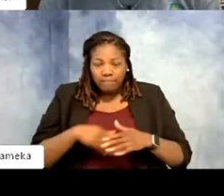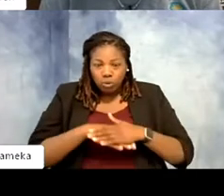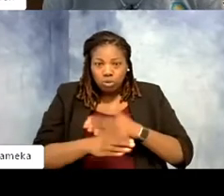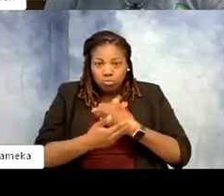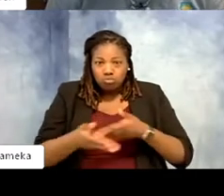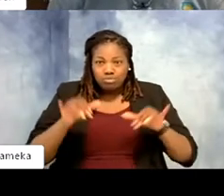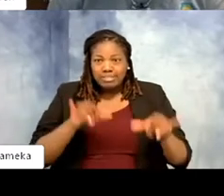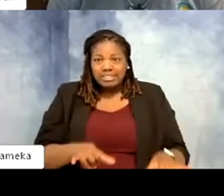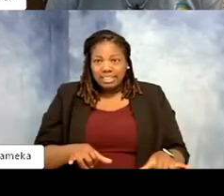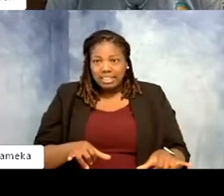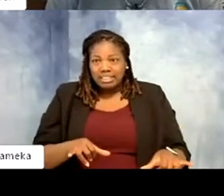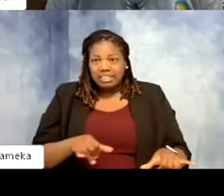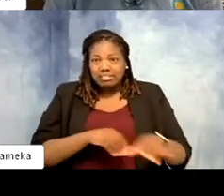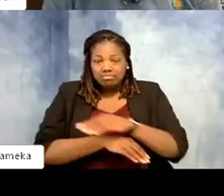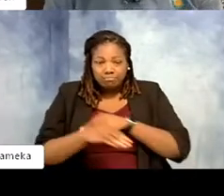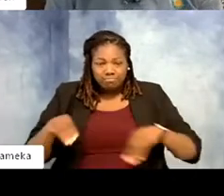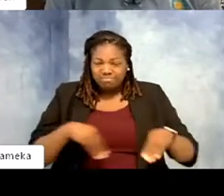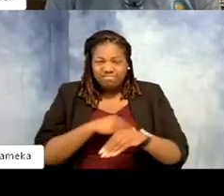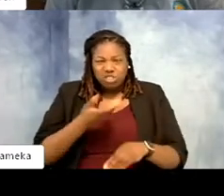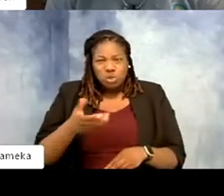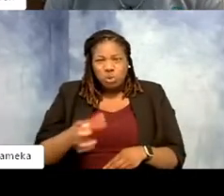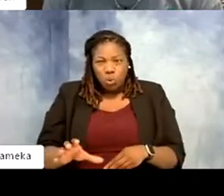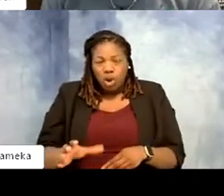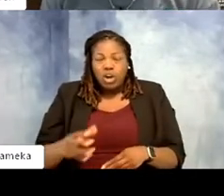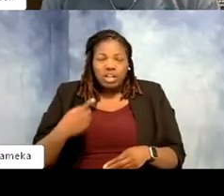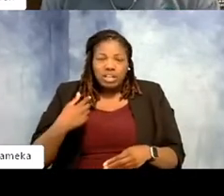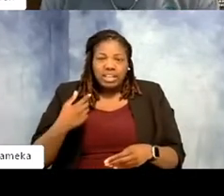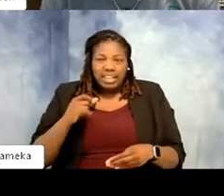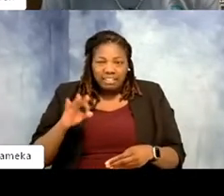around, everybody's happy and we can accomplish the goals that we like. >>Shellie: Absolutely. What makes